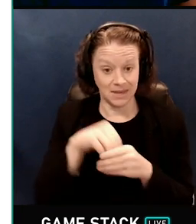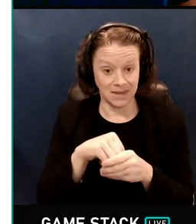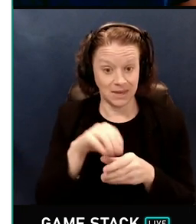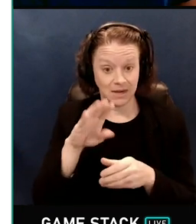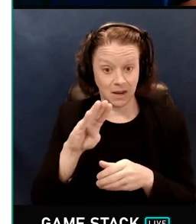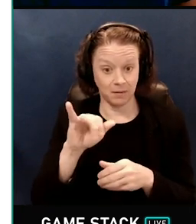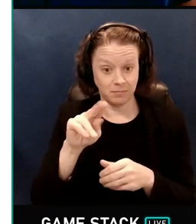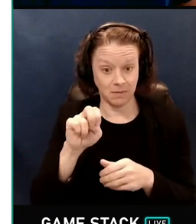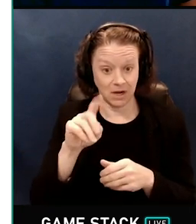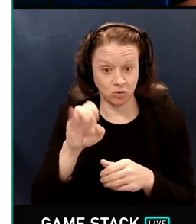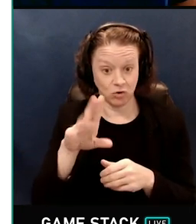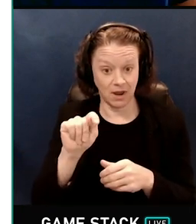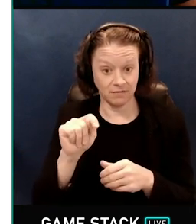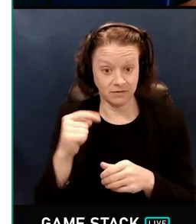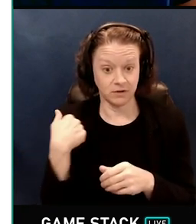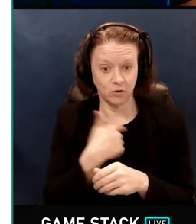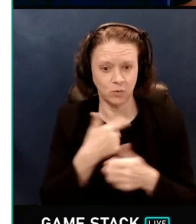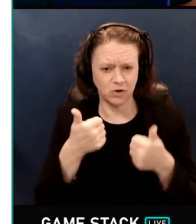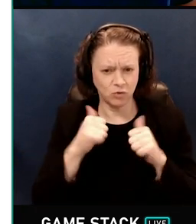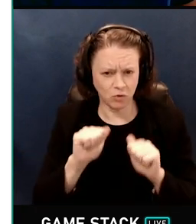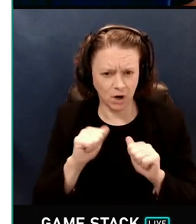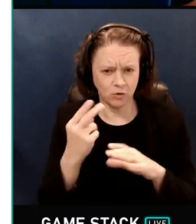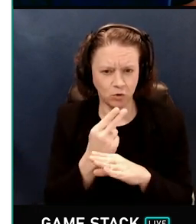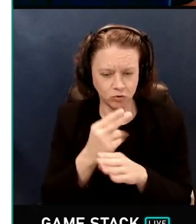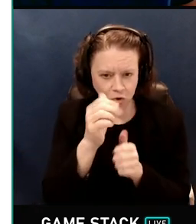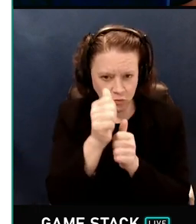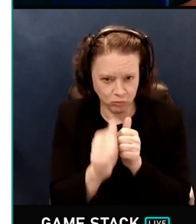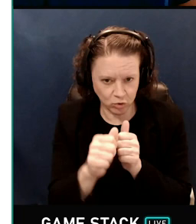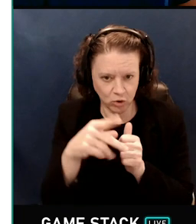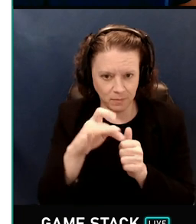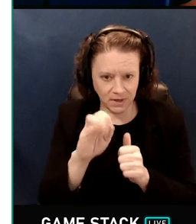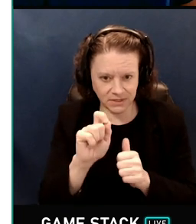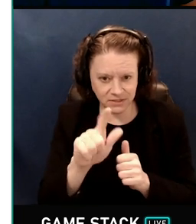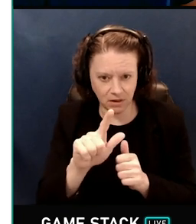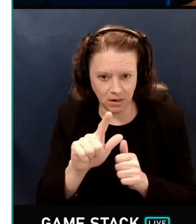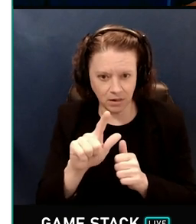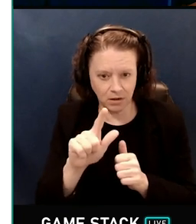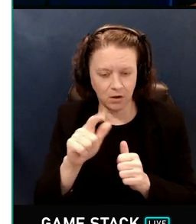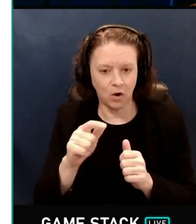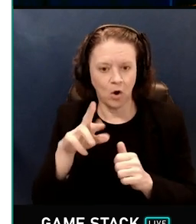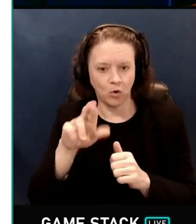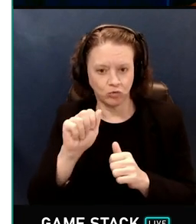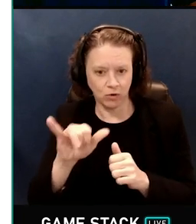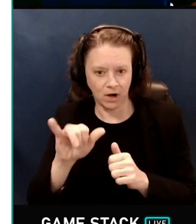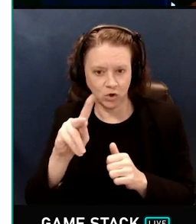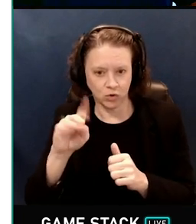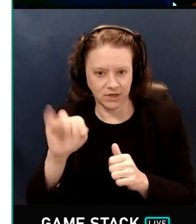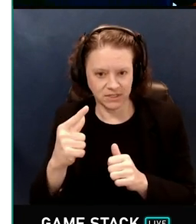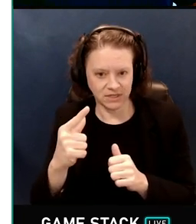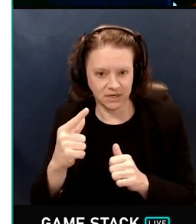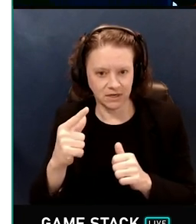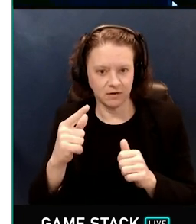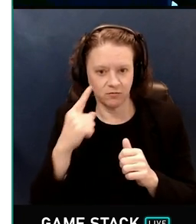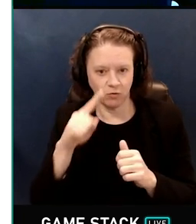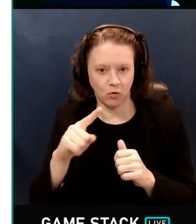global illumination using ray tracing, in much the same way that most ambient occlusion techniques are done per pixel.